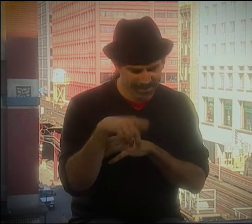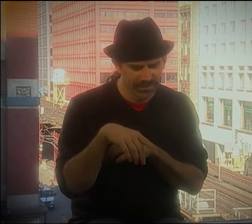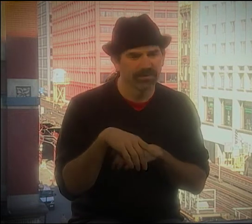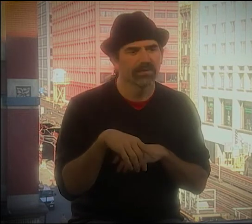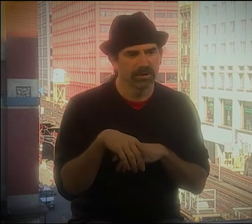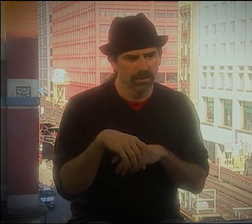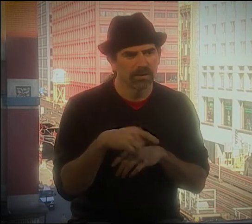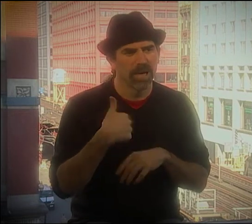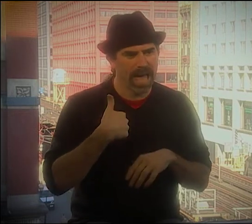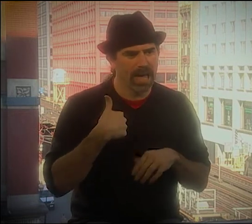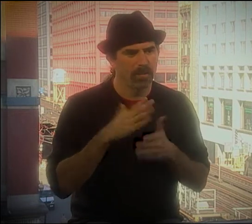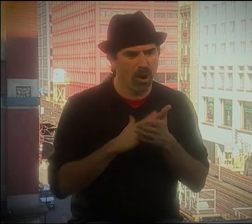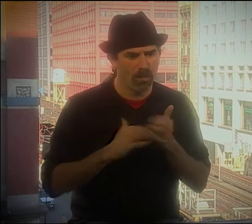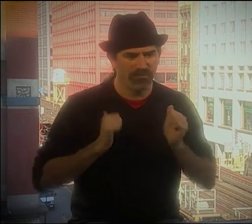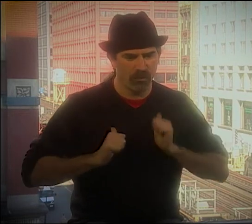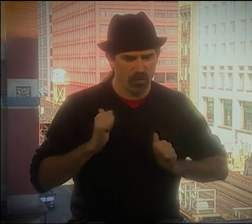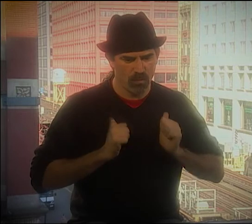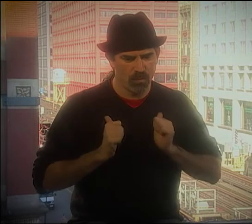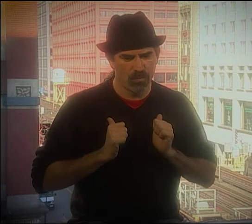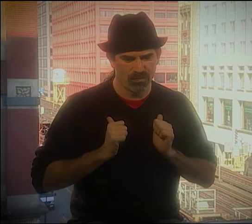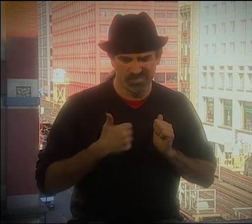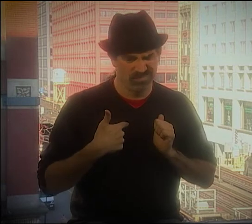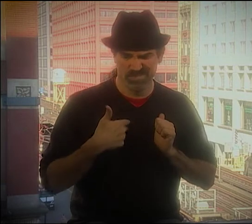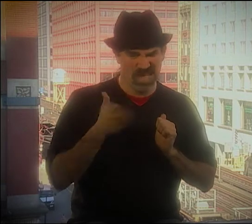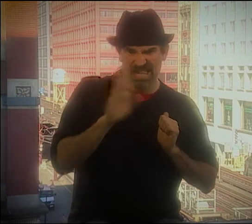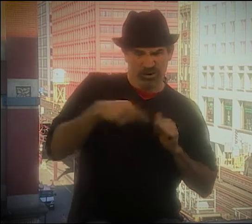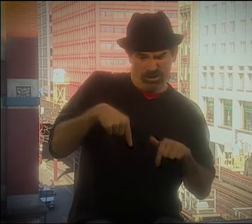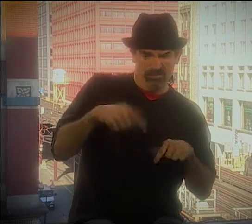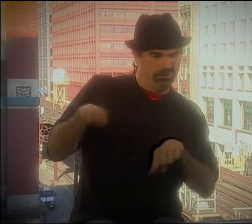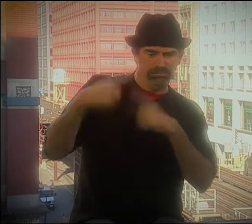YEAH, IN THE BOTTOM OF THE 9th INNING OF ROMERO.